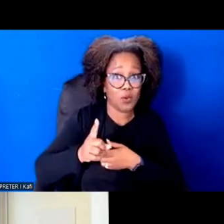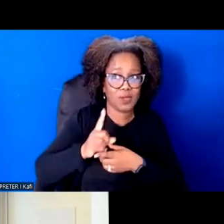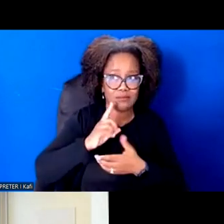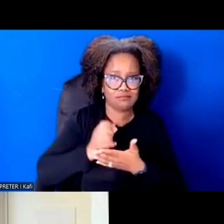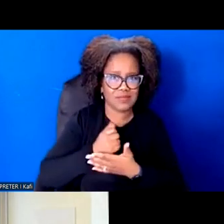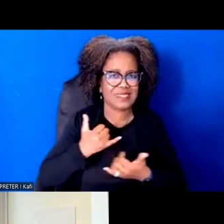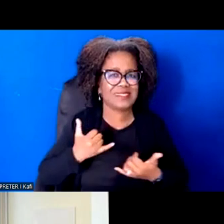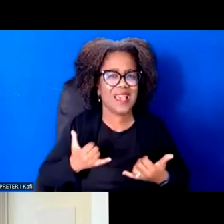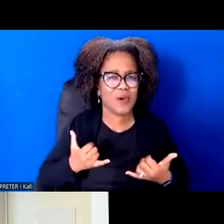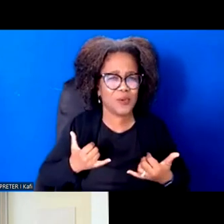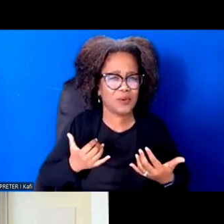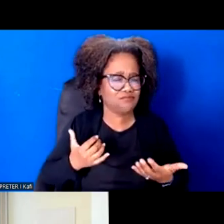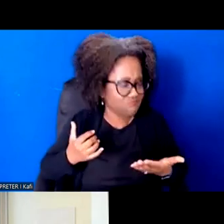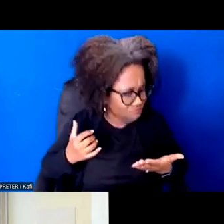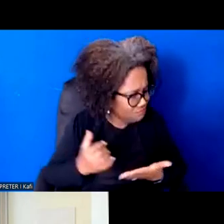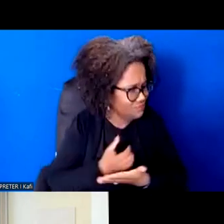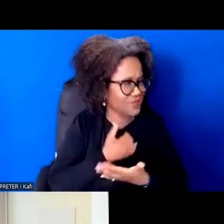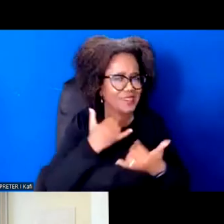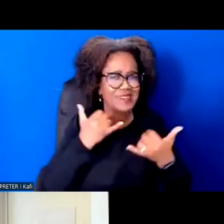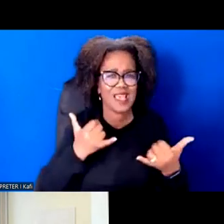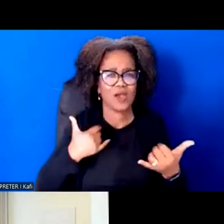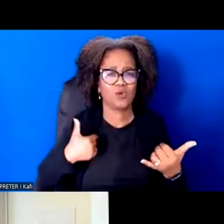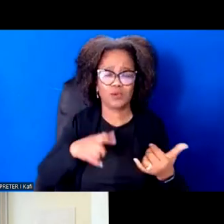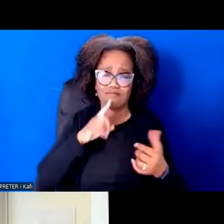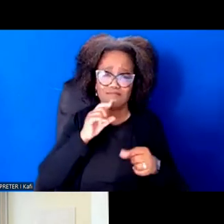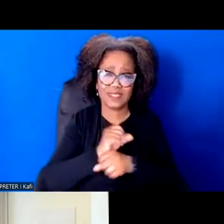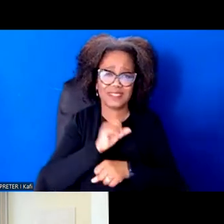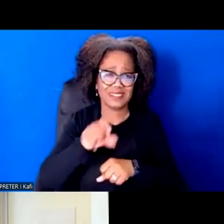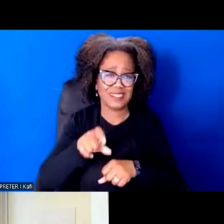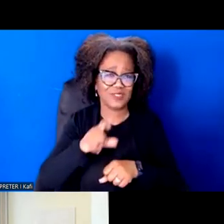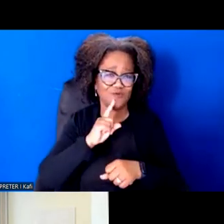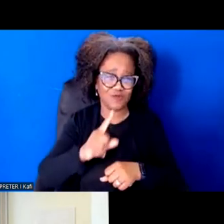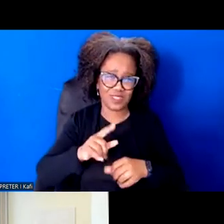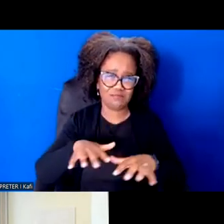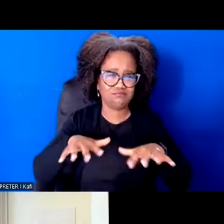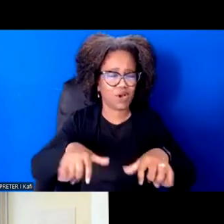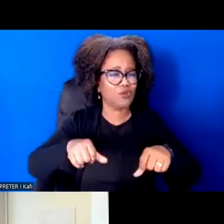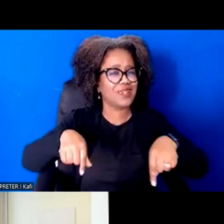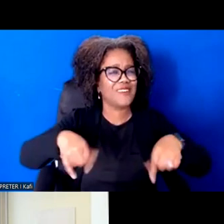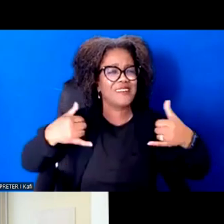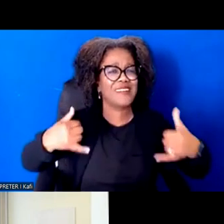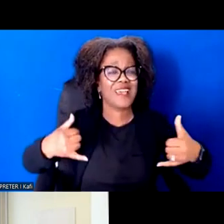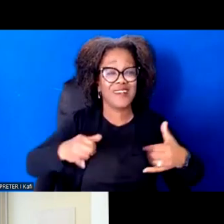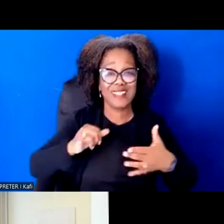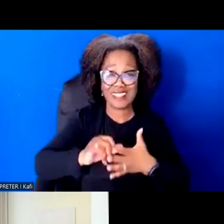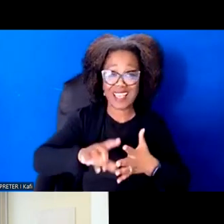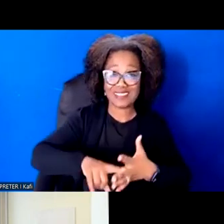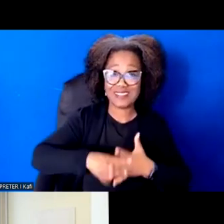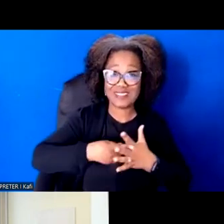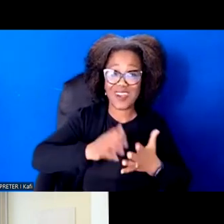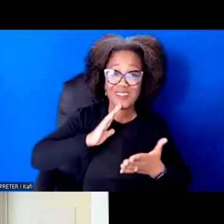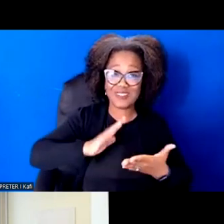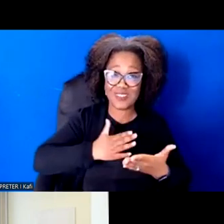You know, the choice of Henderson back lockdown to open the session was not accidental.